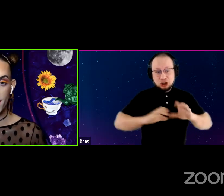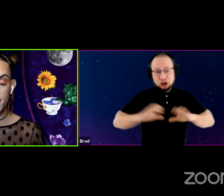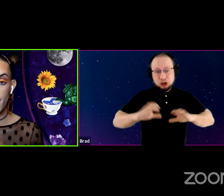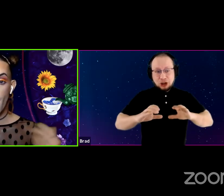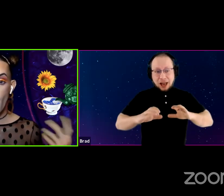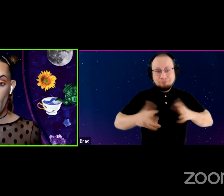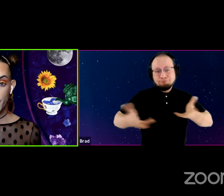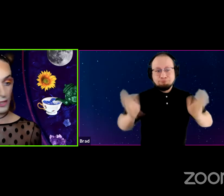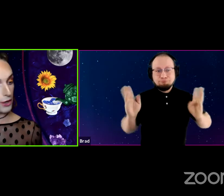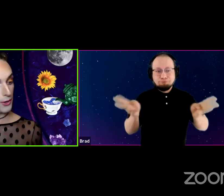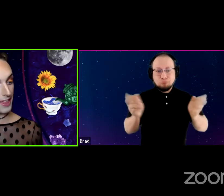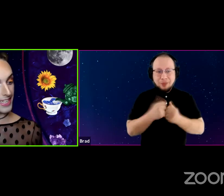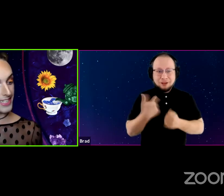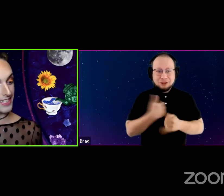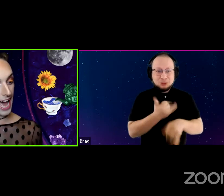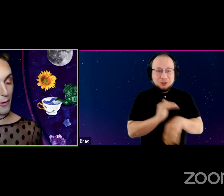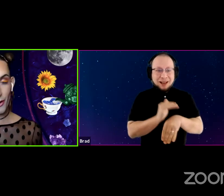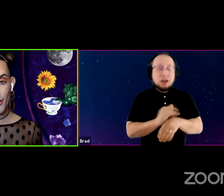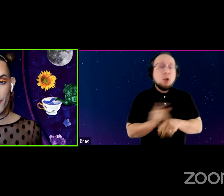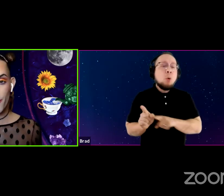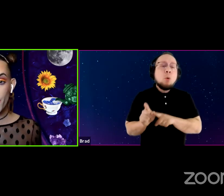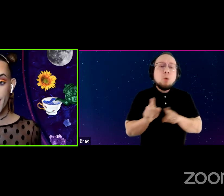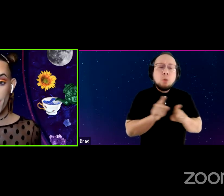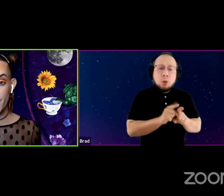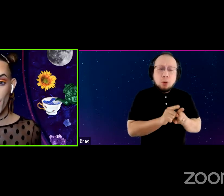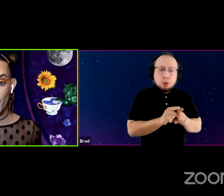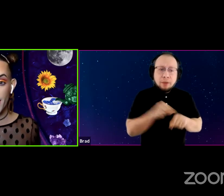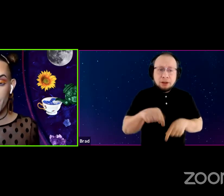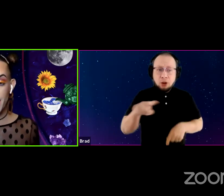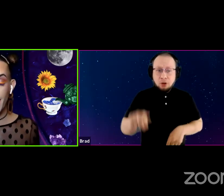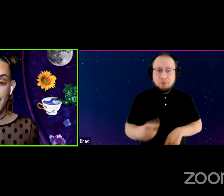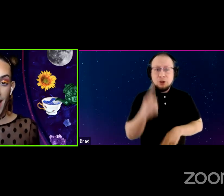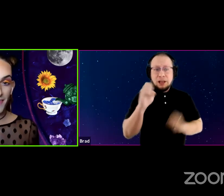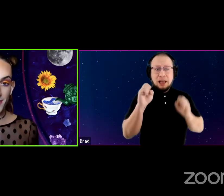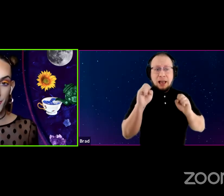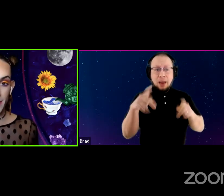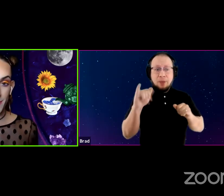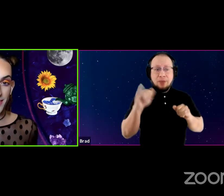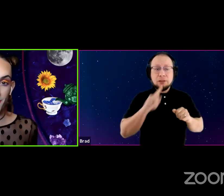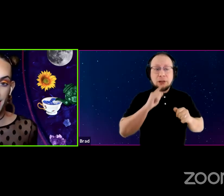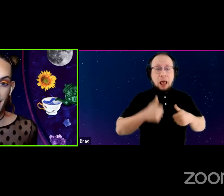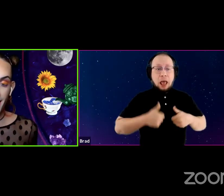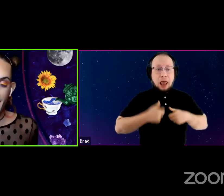Also, this is our first episode that is being live streamed via HowlRound.